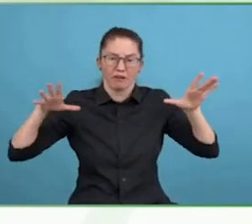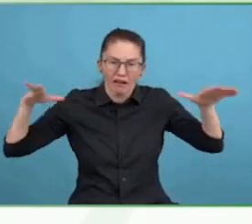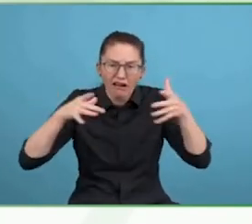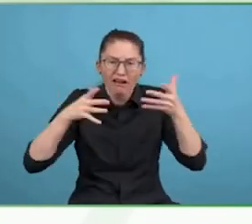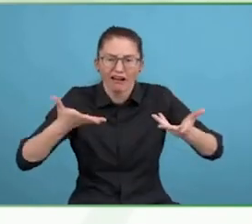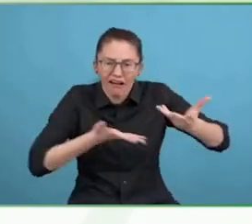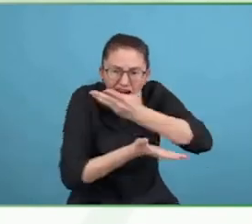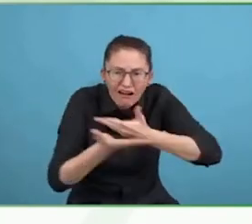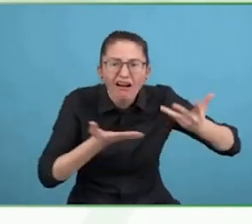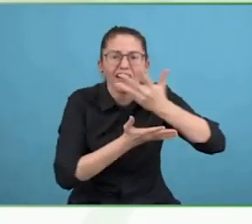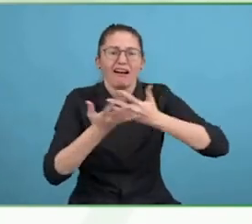We have got five minutes left. So I going on to our third point, which